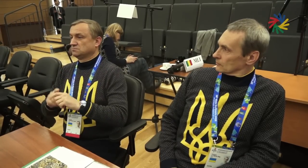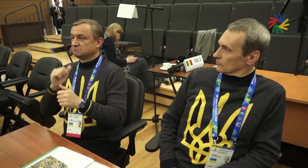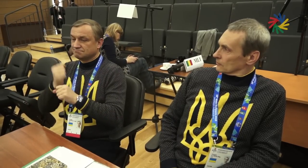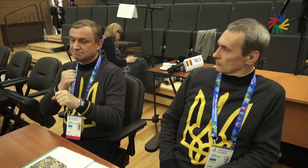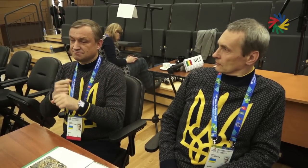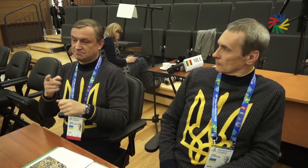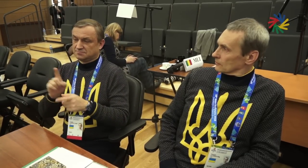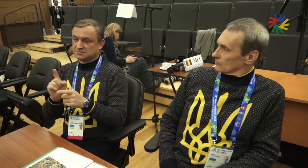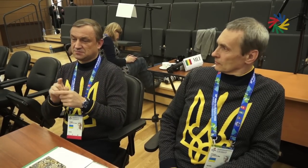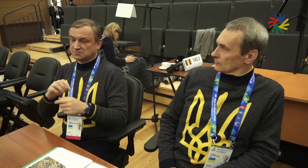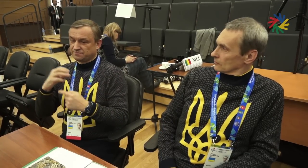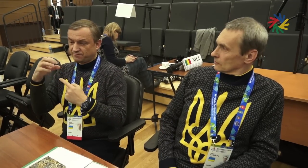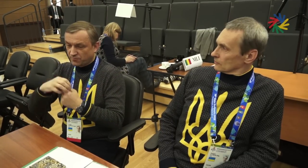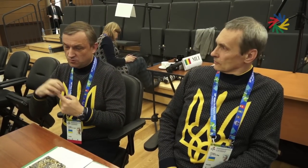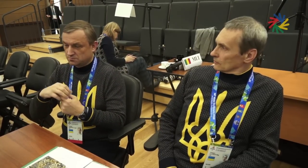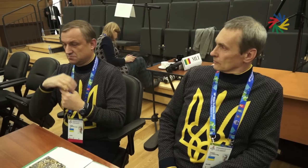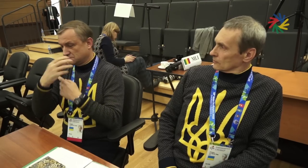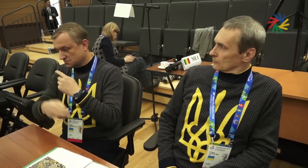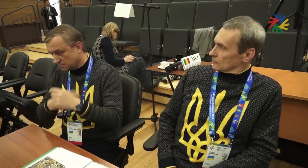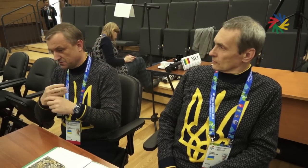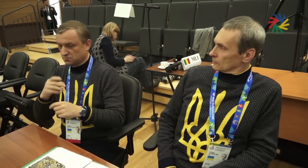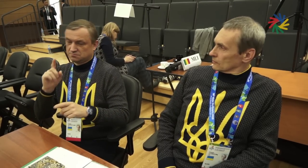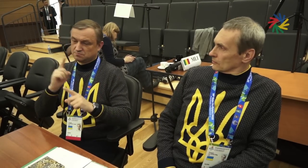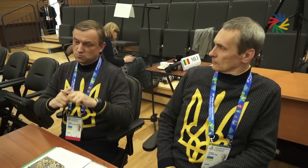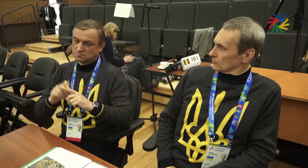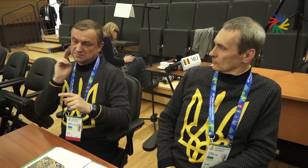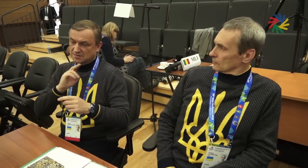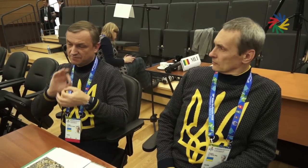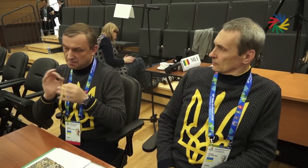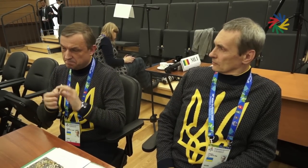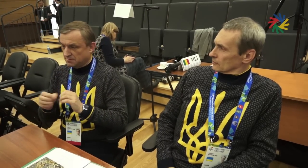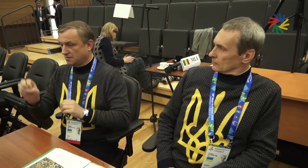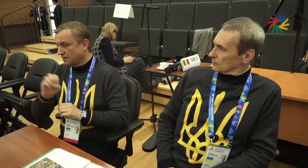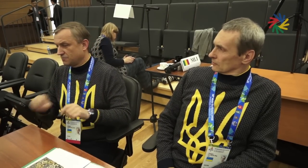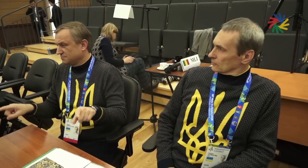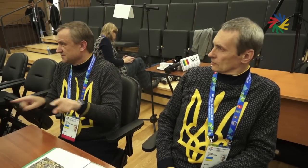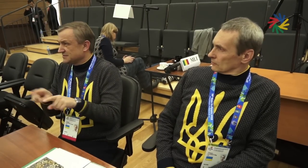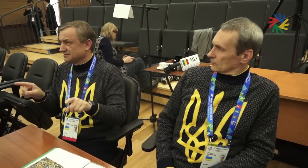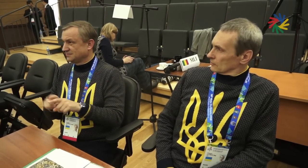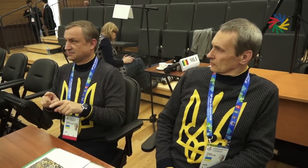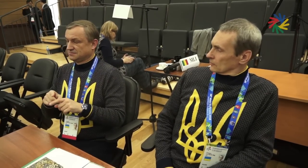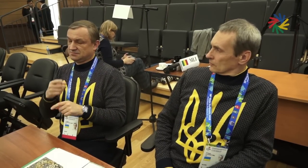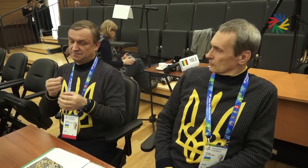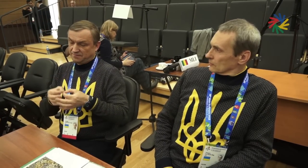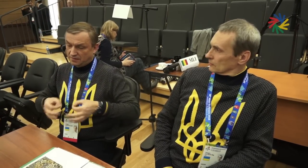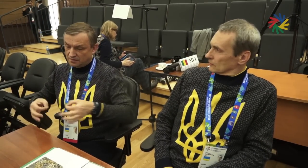We focus on work such as the world championships, Deaflympics and sporting events around Europe. We may be from different countries but we are